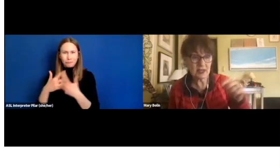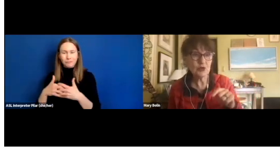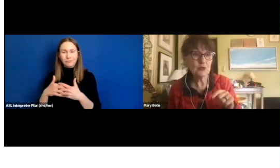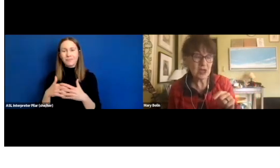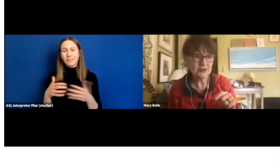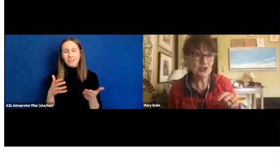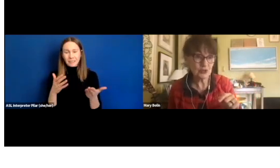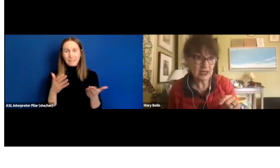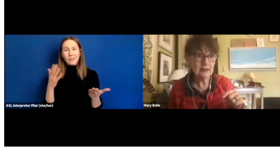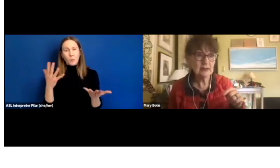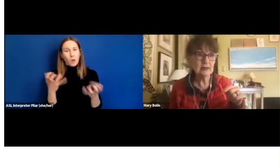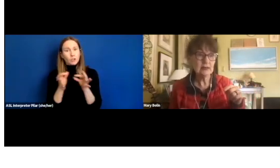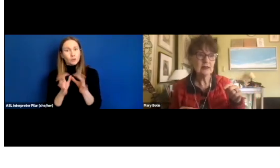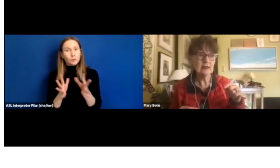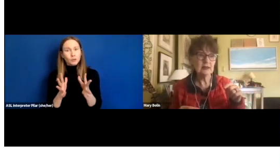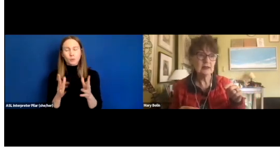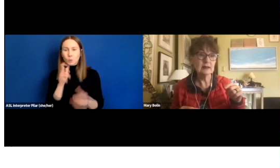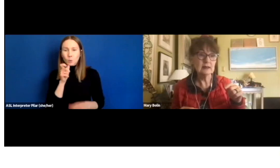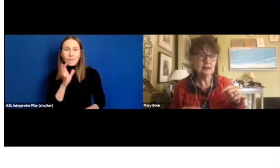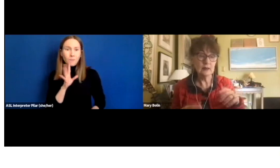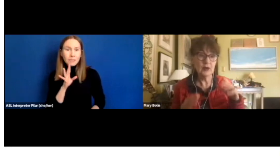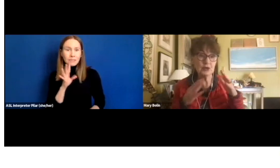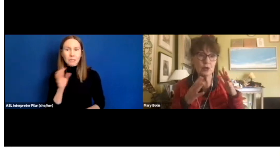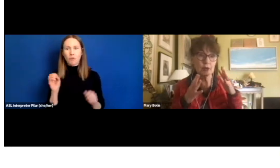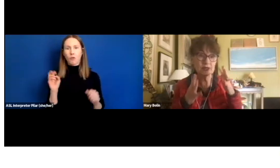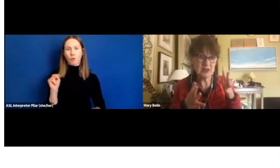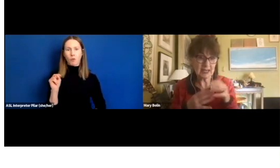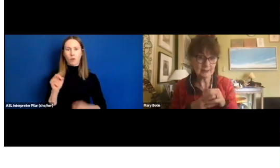that you be on screen when you're speaking.